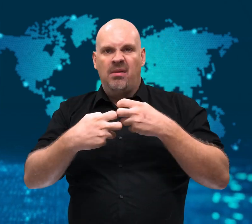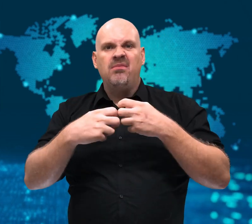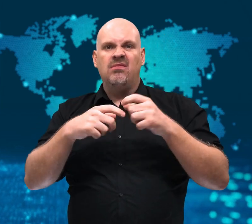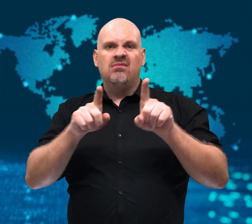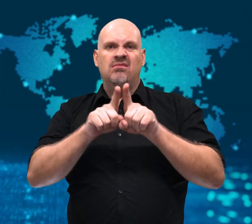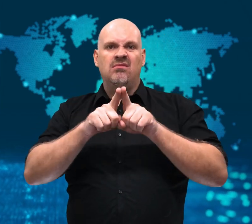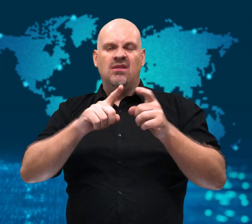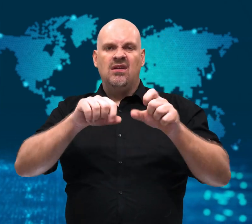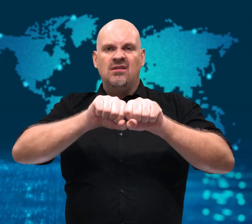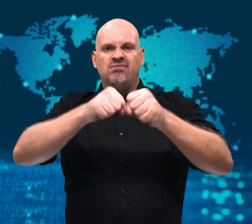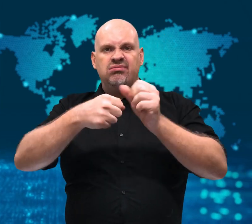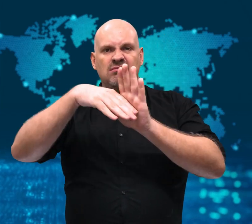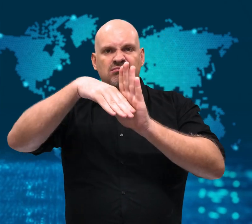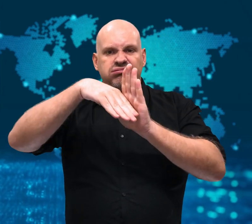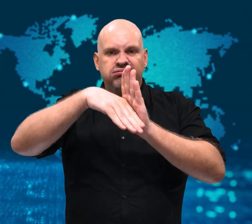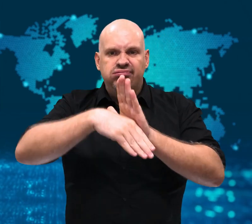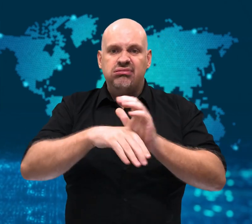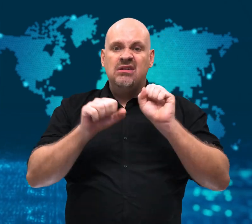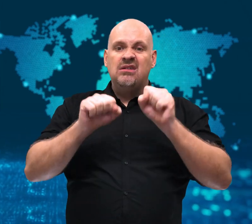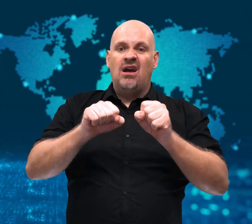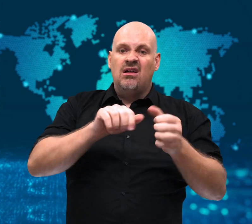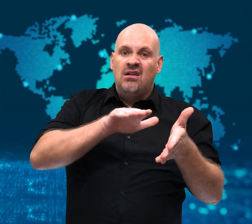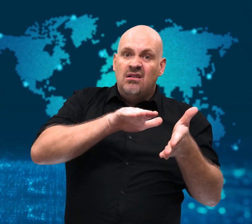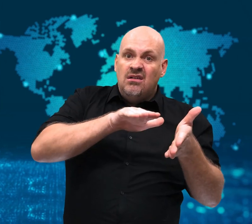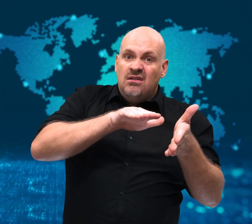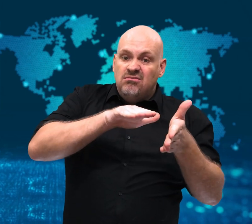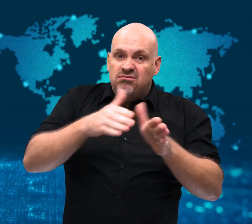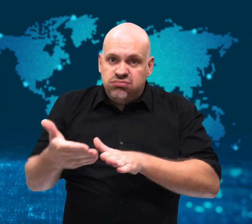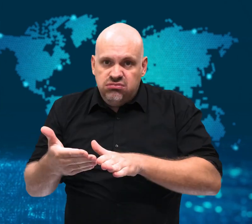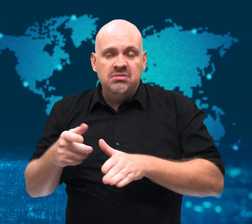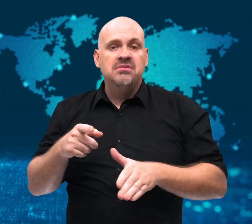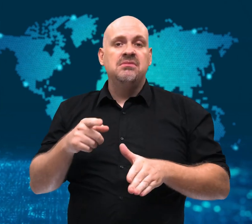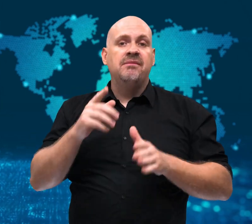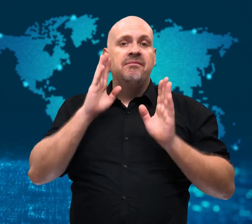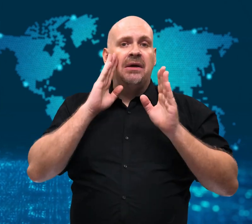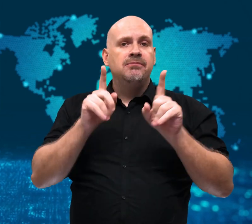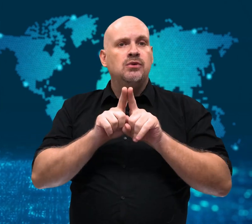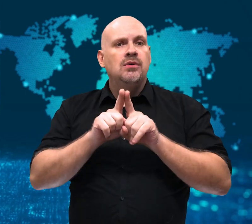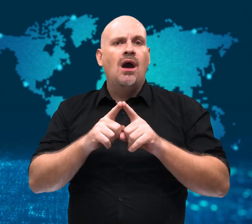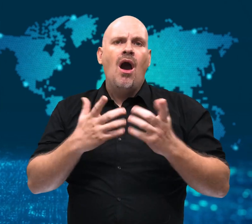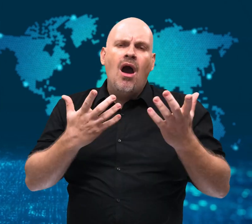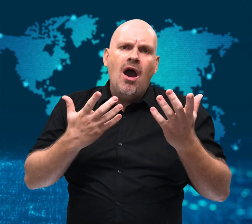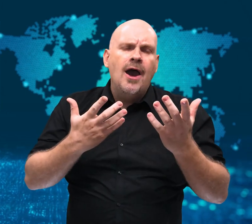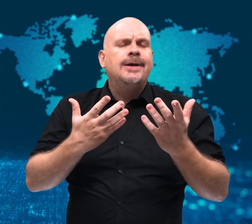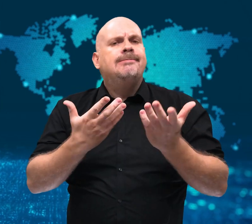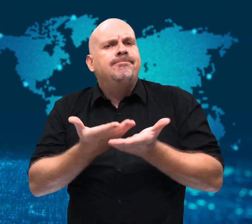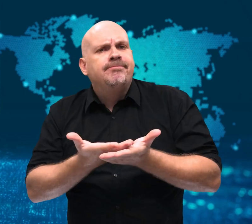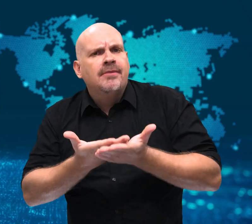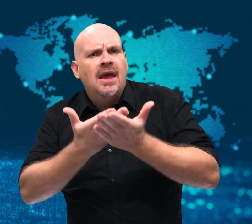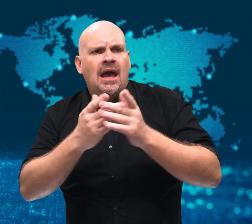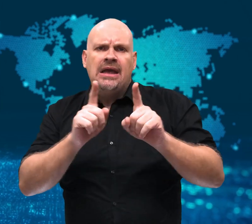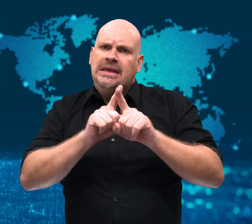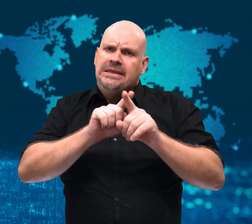Facebook chose to do nothing. Rather,